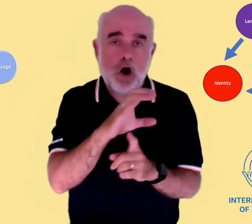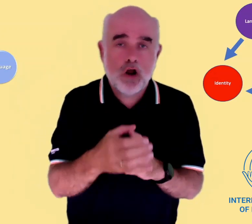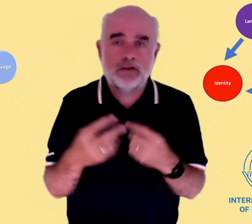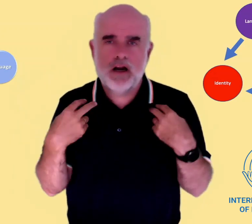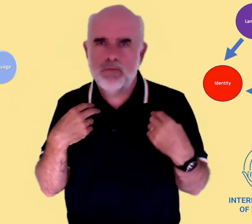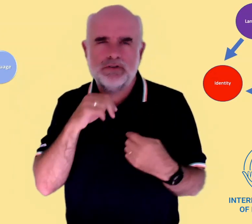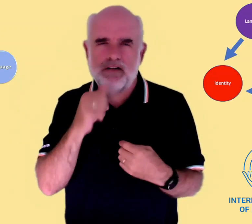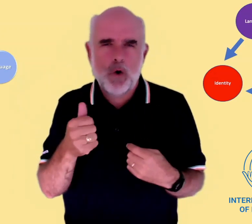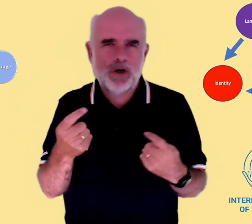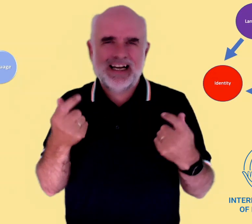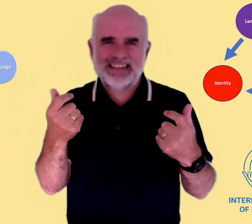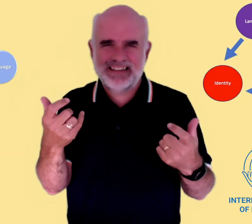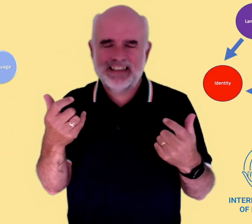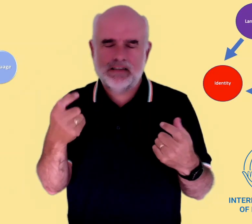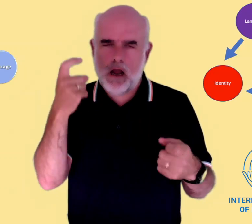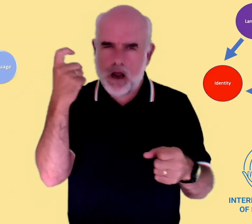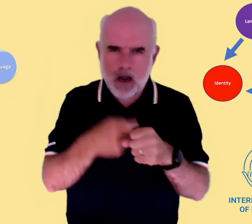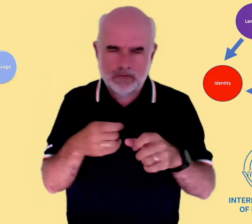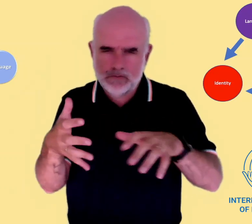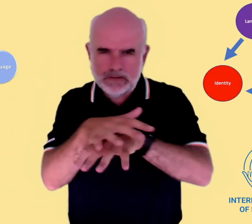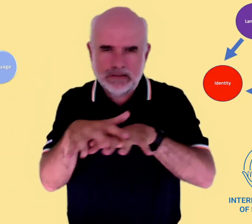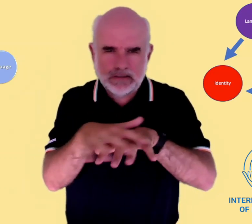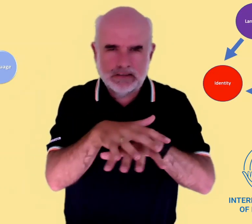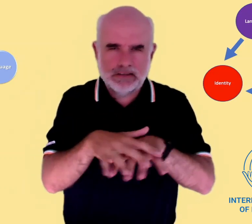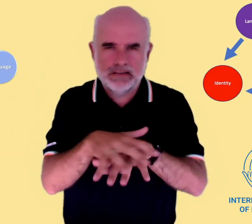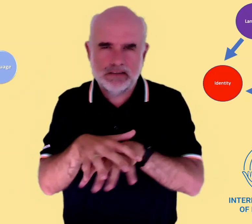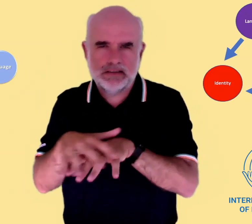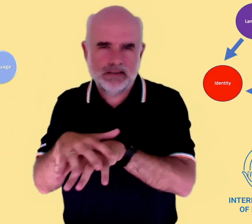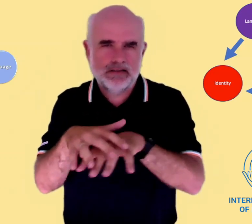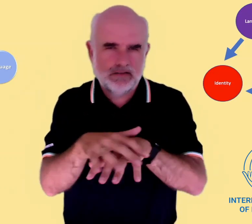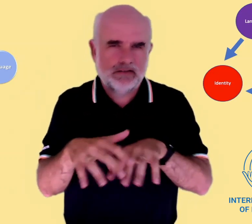it's hard to isolate and separate out language and culture, being so inter-related and enmeshed.